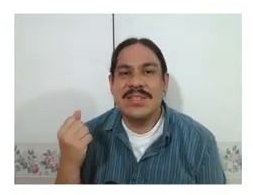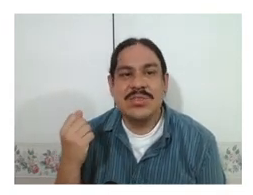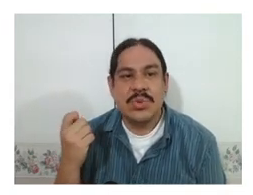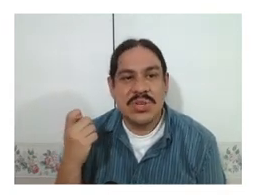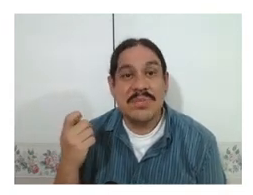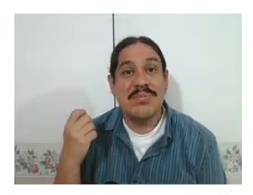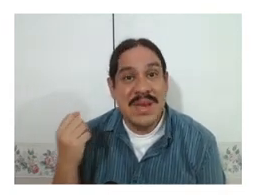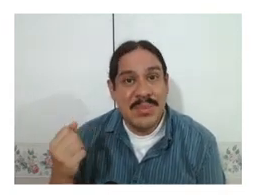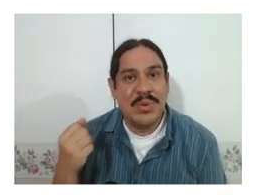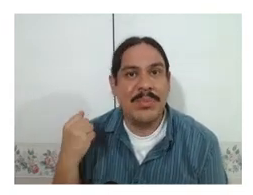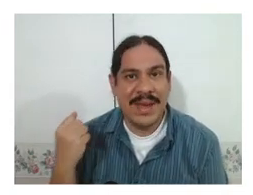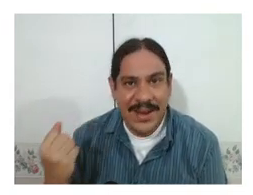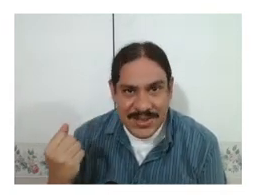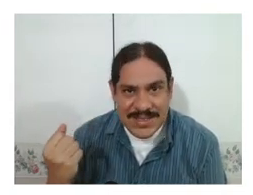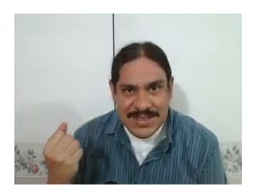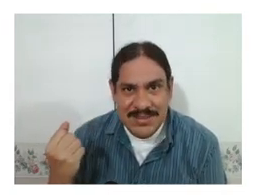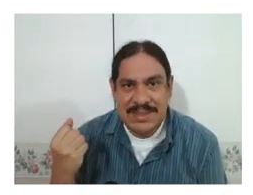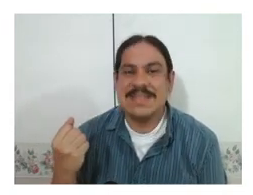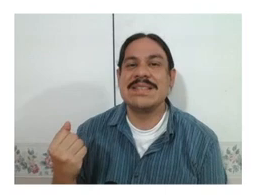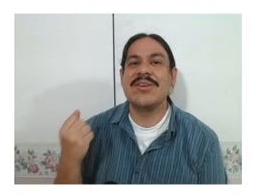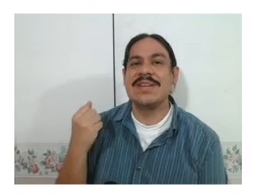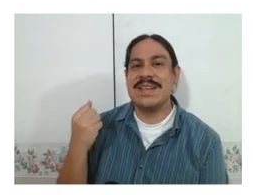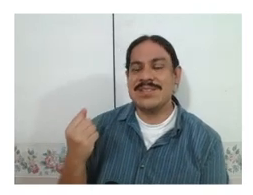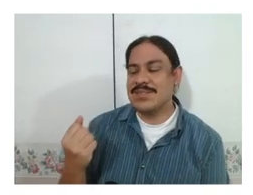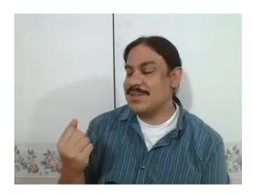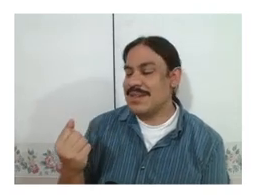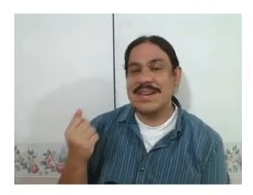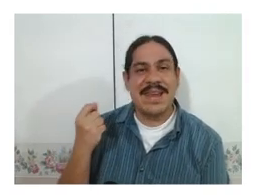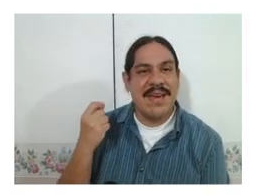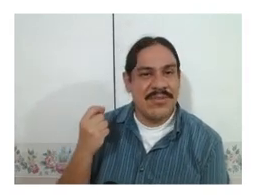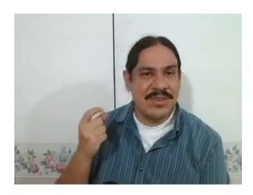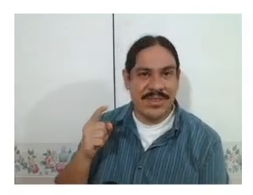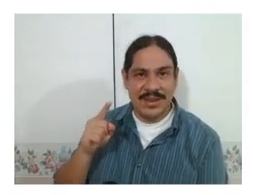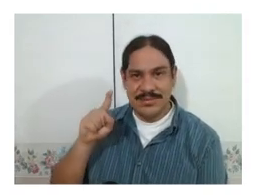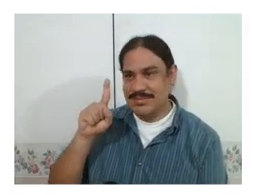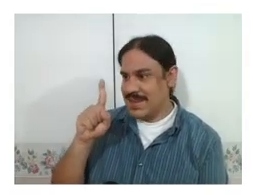two words are minimal pairs because they are identical in